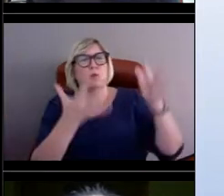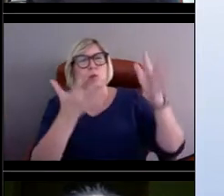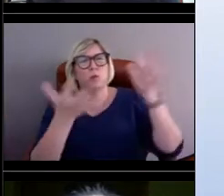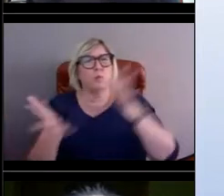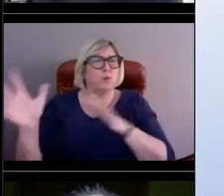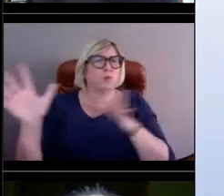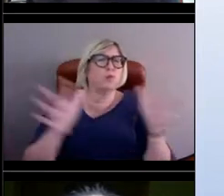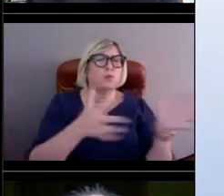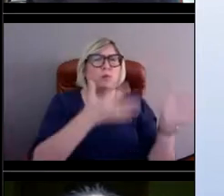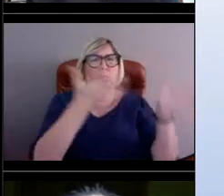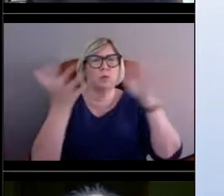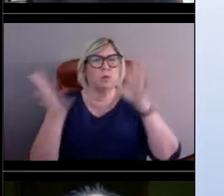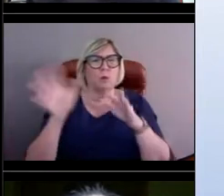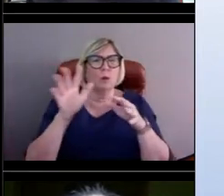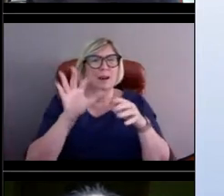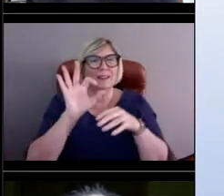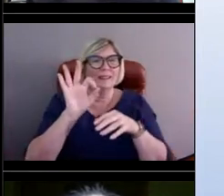They typically don't move.